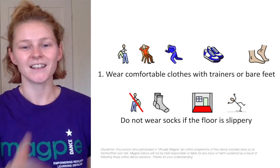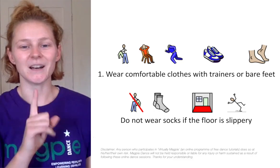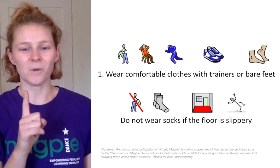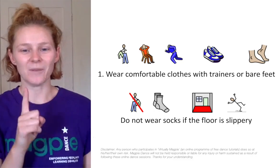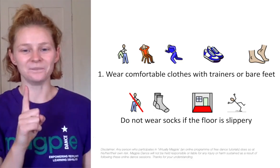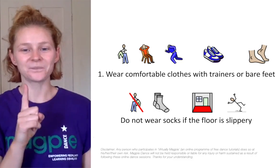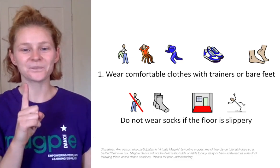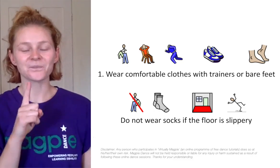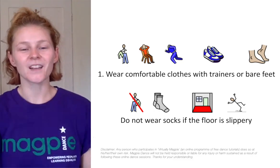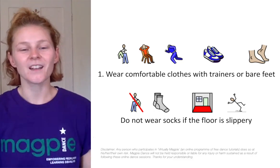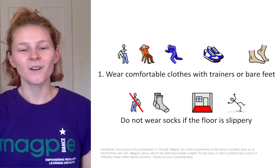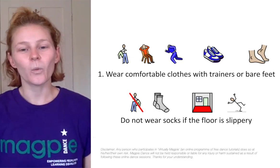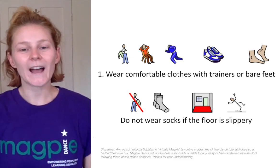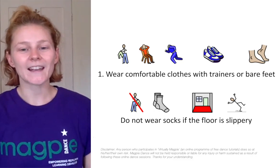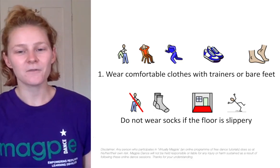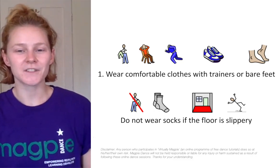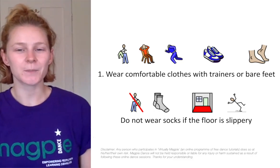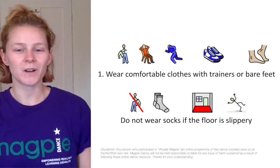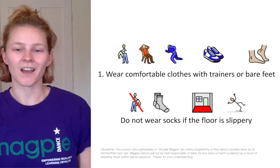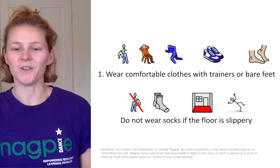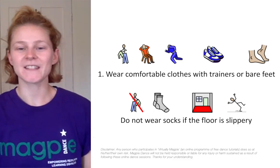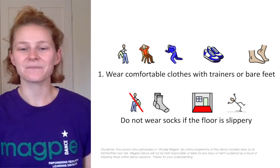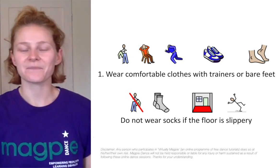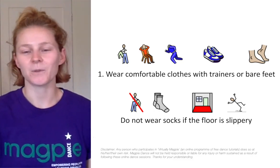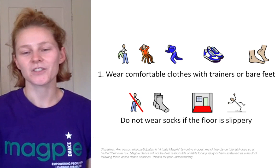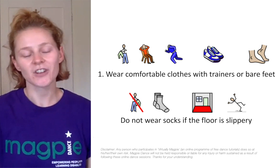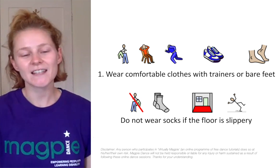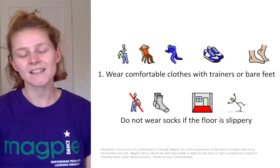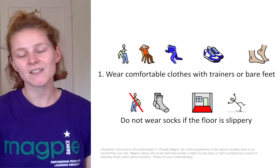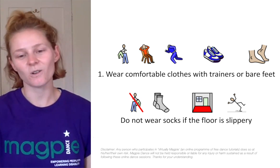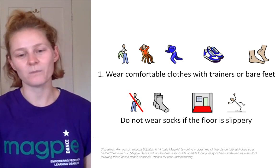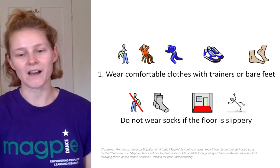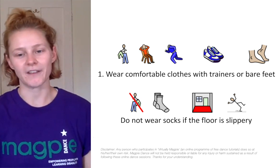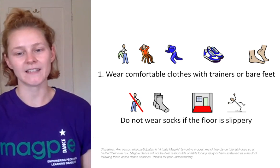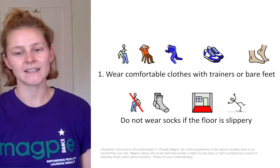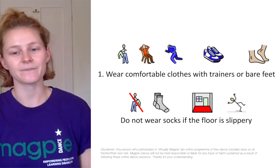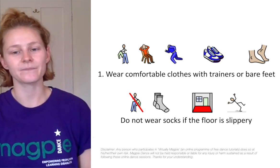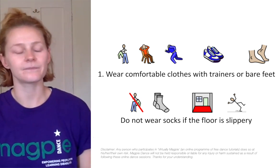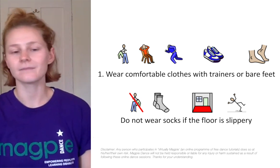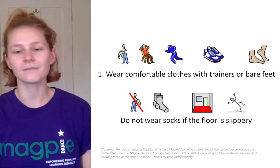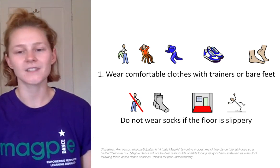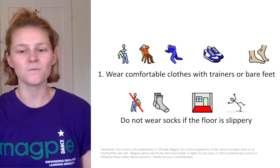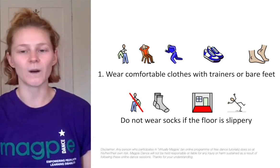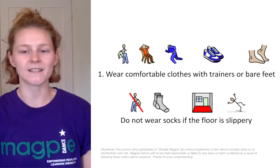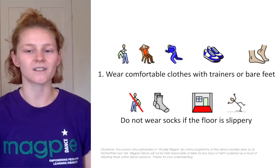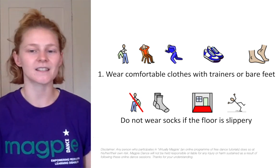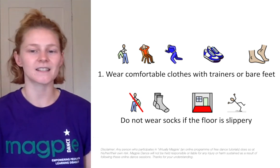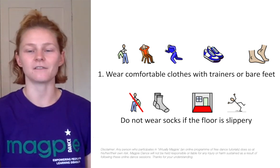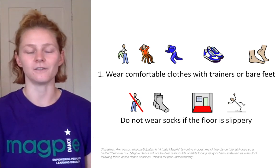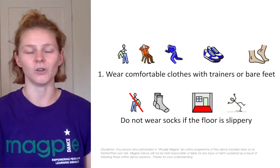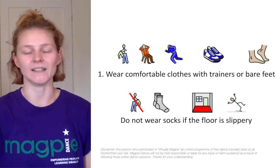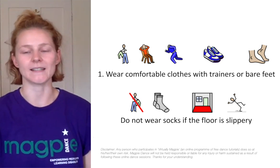number one wear comfortable clothes with trainers or bare feet don't wear socks if the floor is